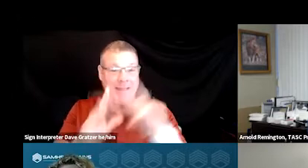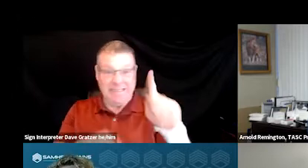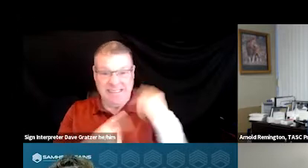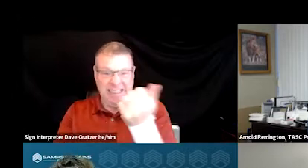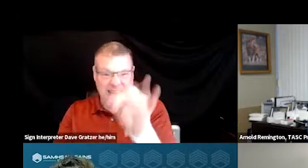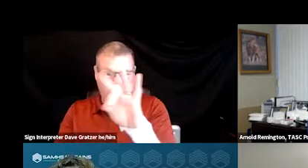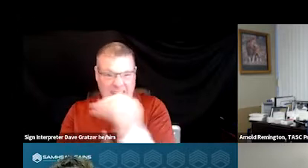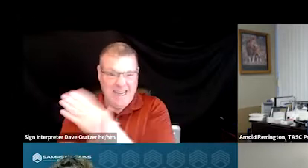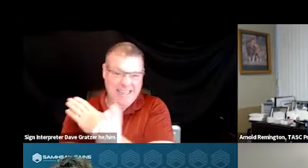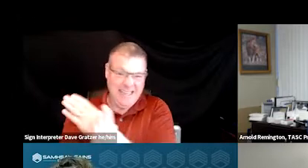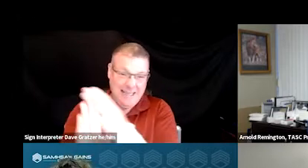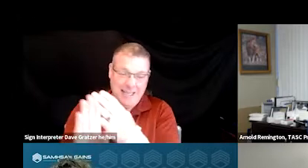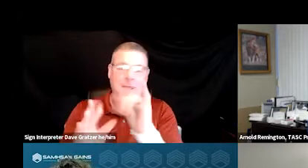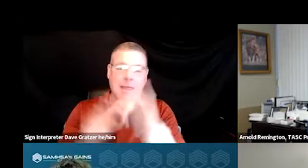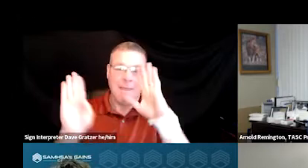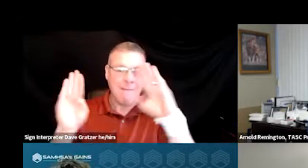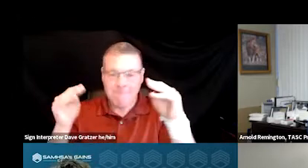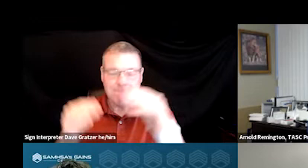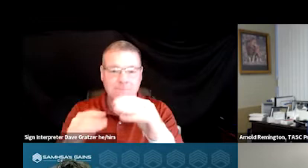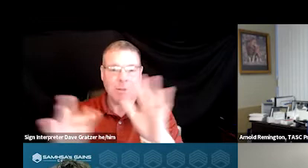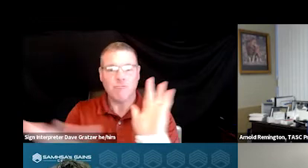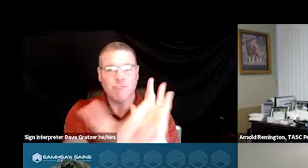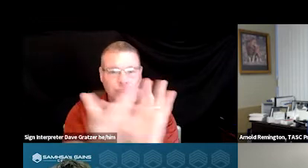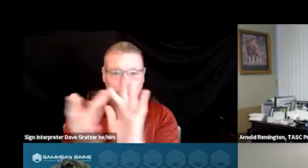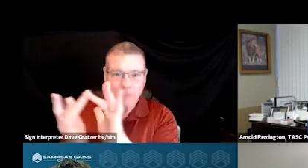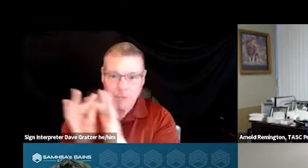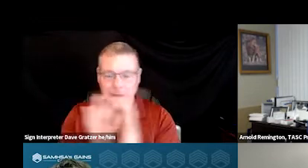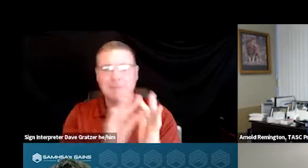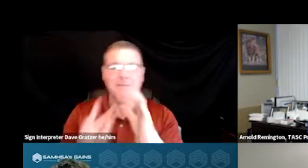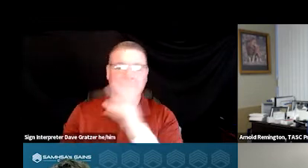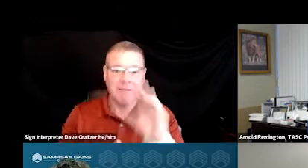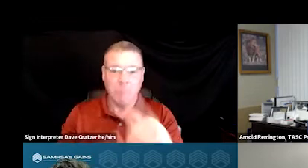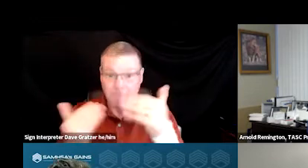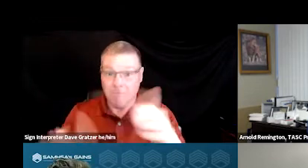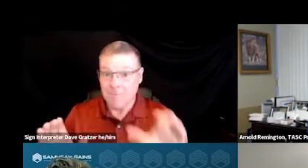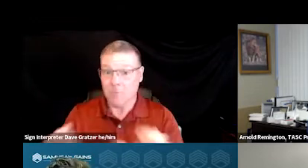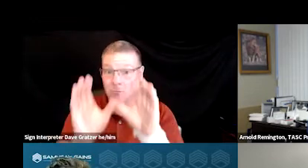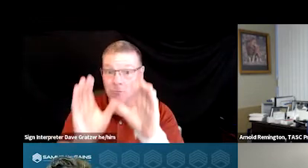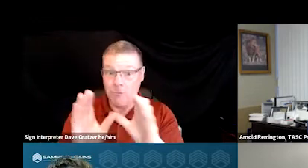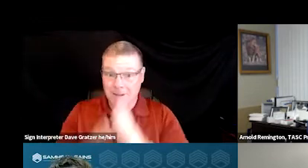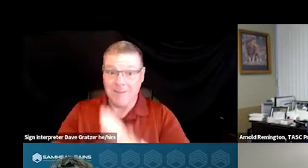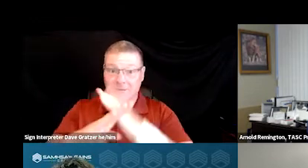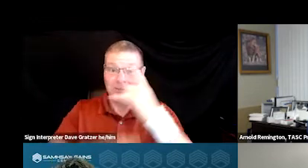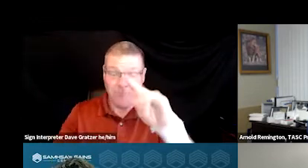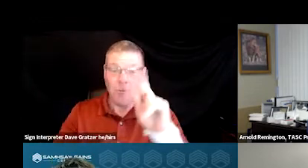that really focused on outreach and providing crisis intervention for individuals who were homeless.